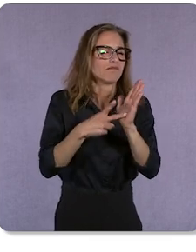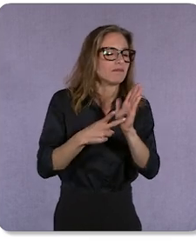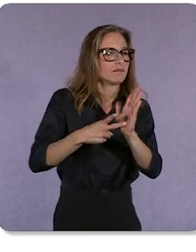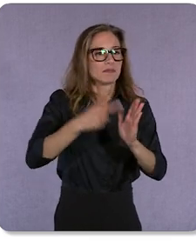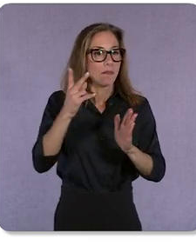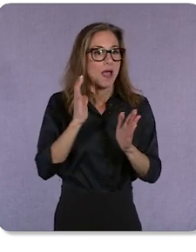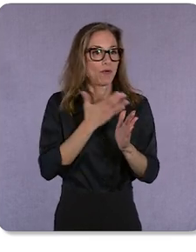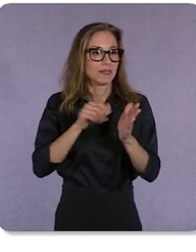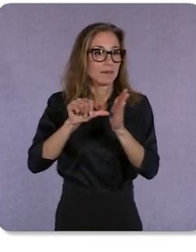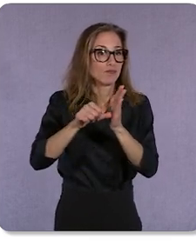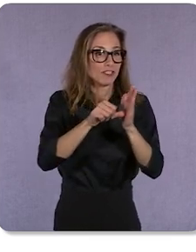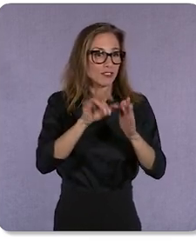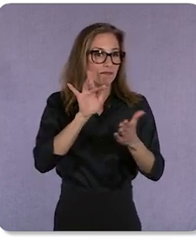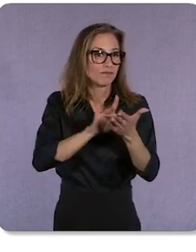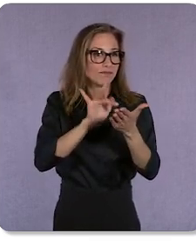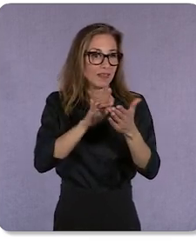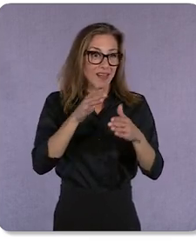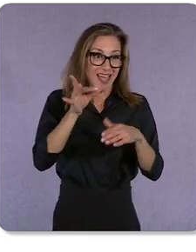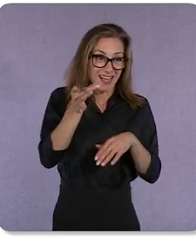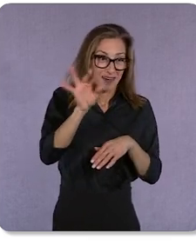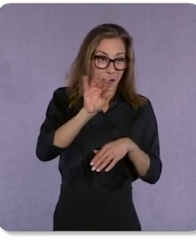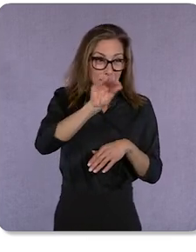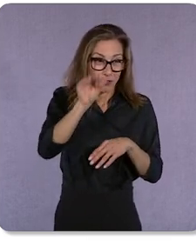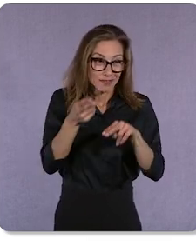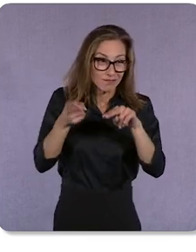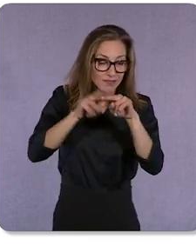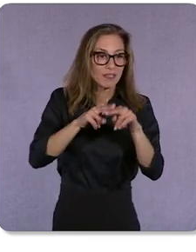We grew conversions by 60%. And we grew revenue by 59%.